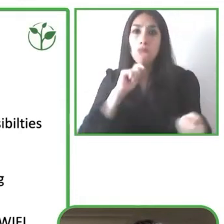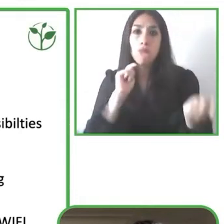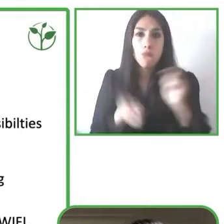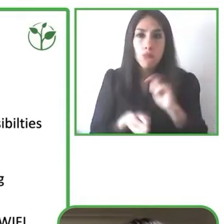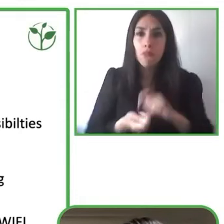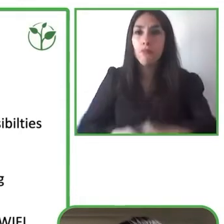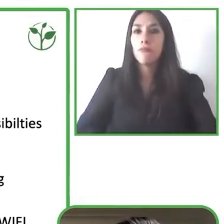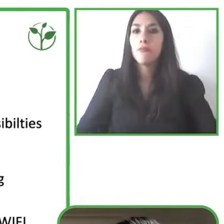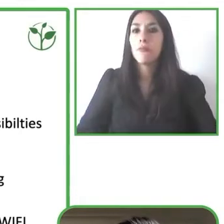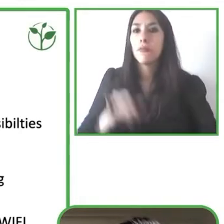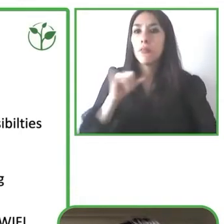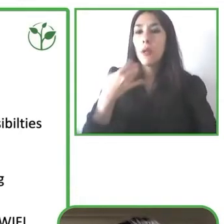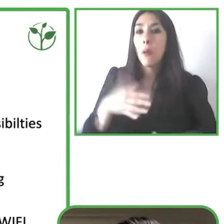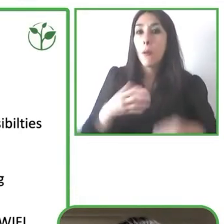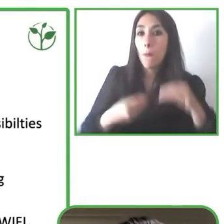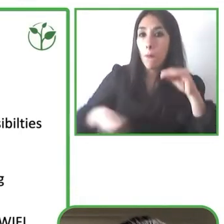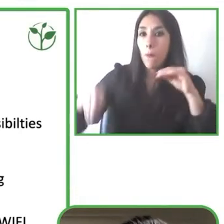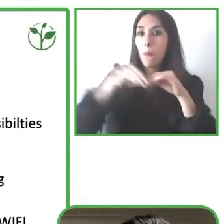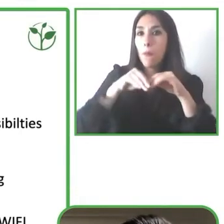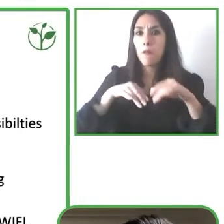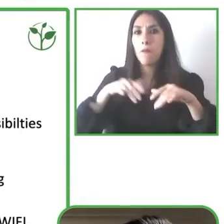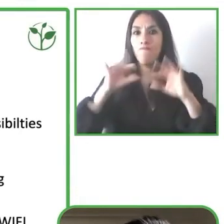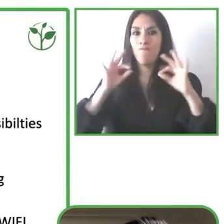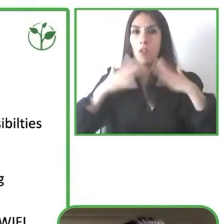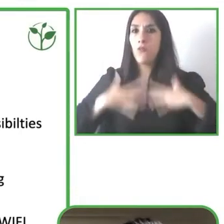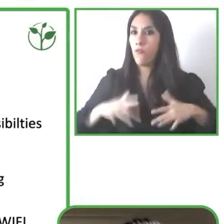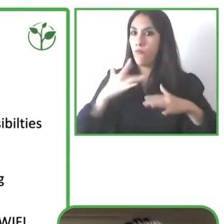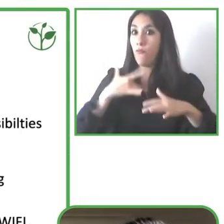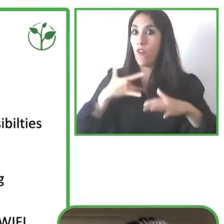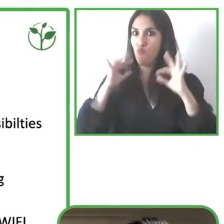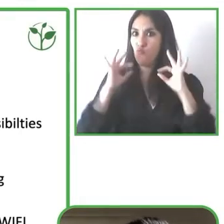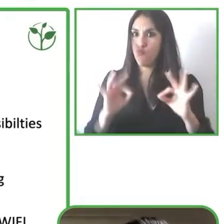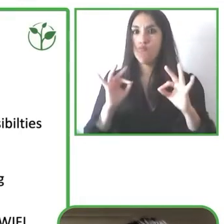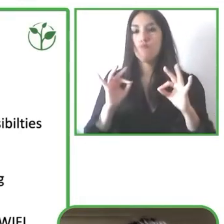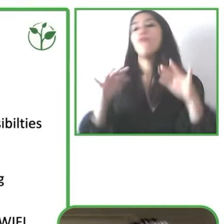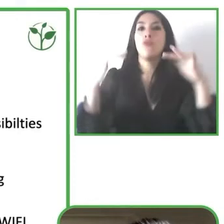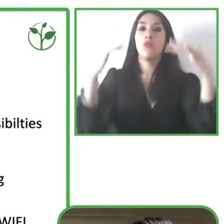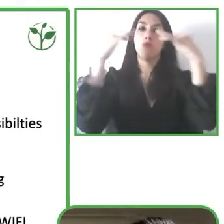functions we can connect it also to other devices so it's very intuitive